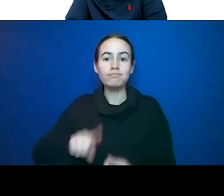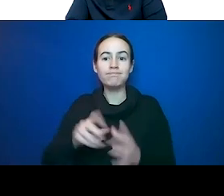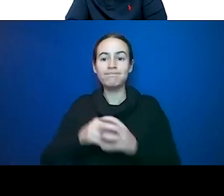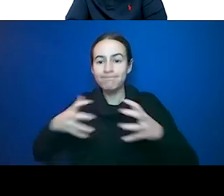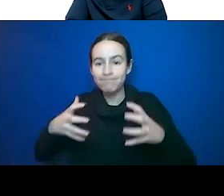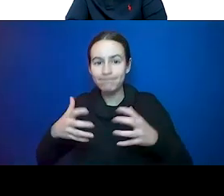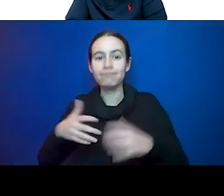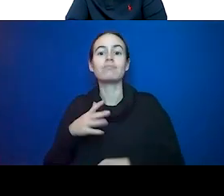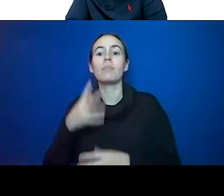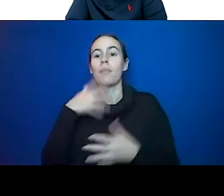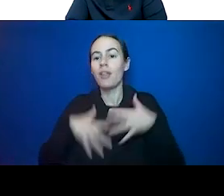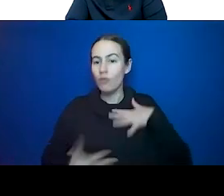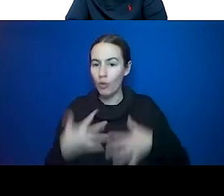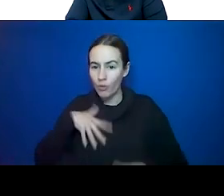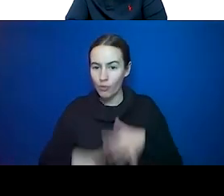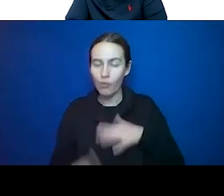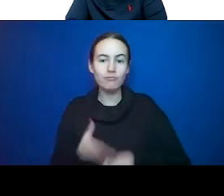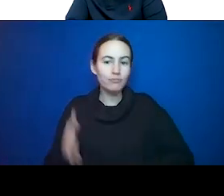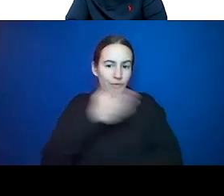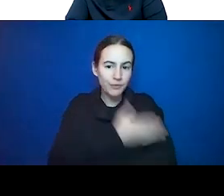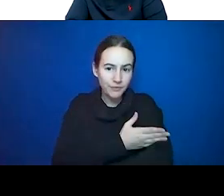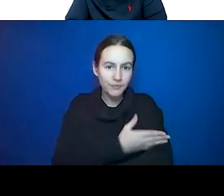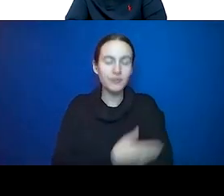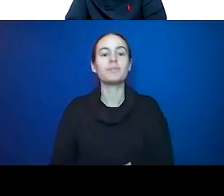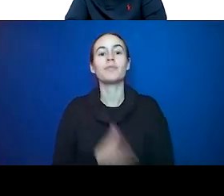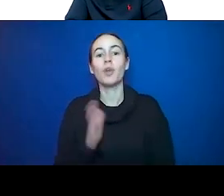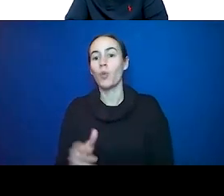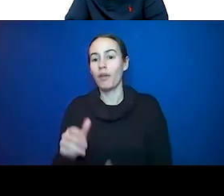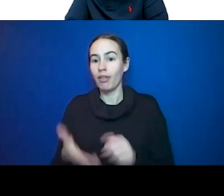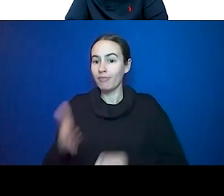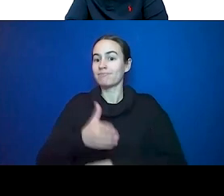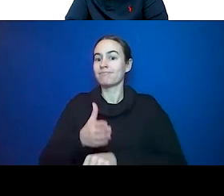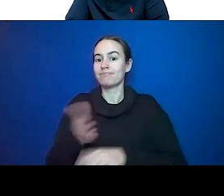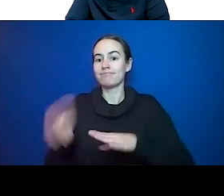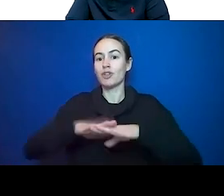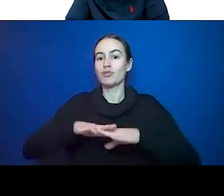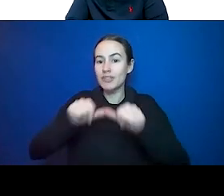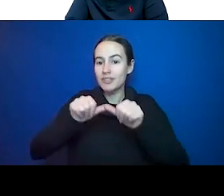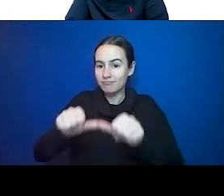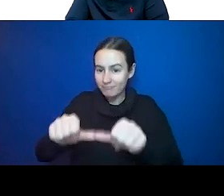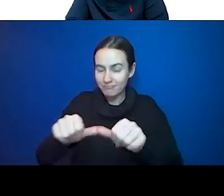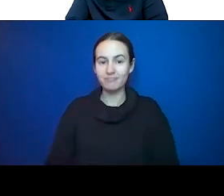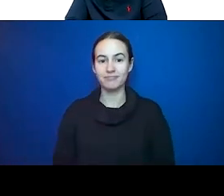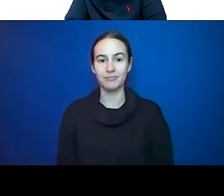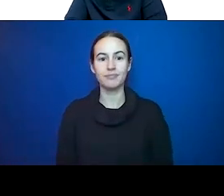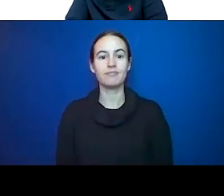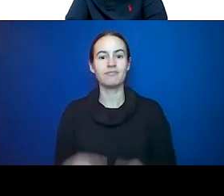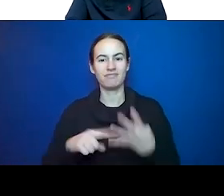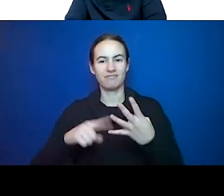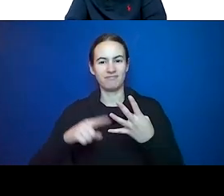increase longevity. Oxidative stress, you say why is he telling us about this? This is